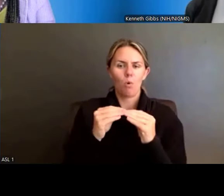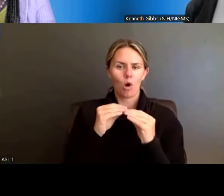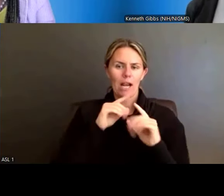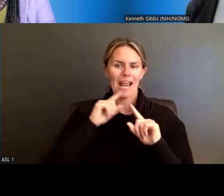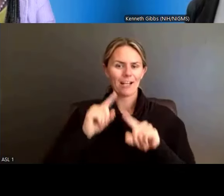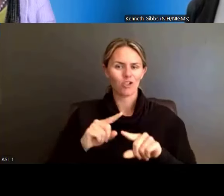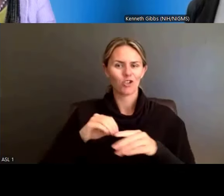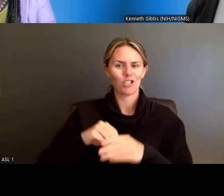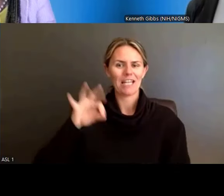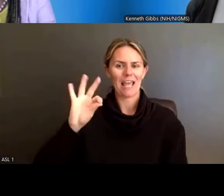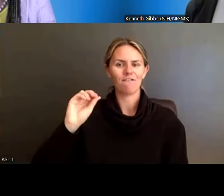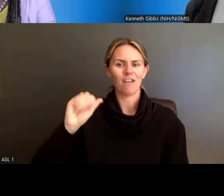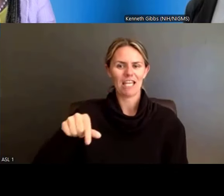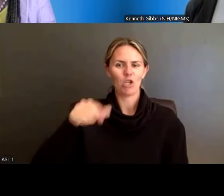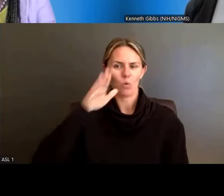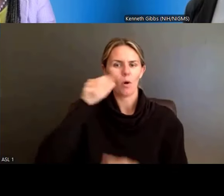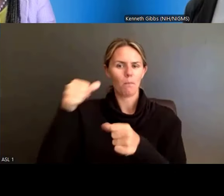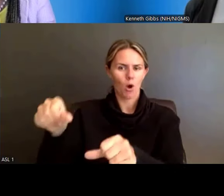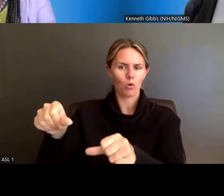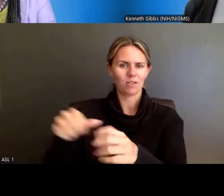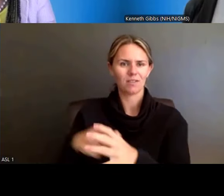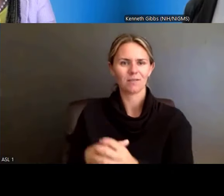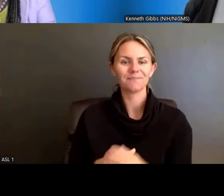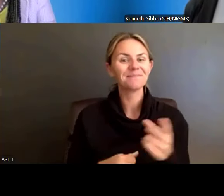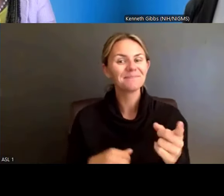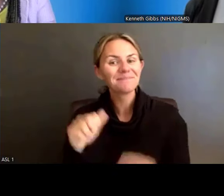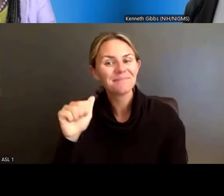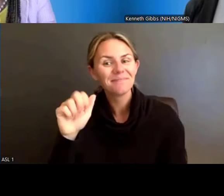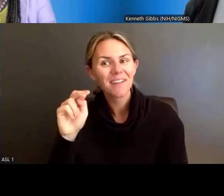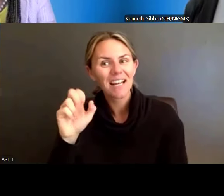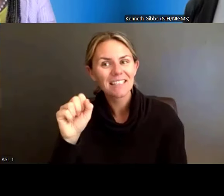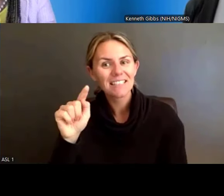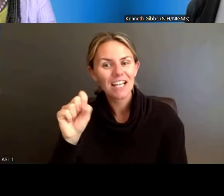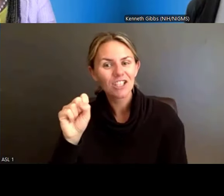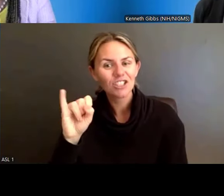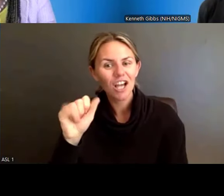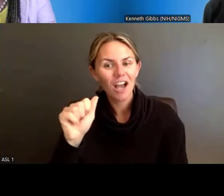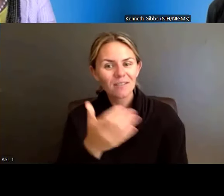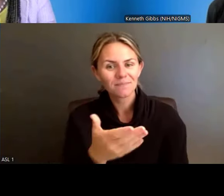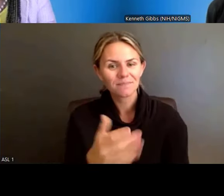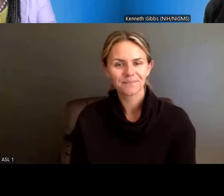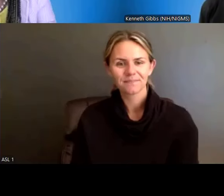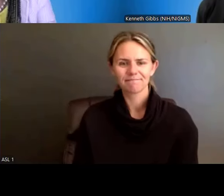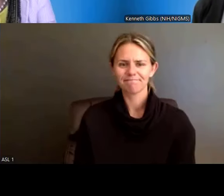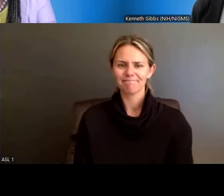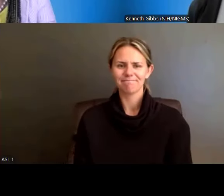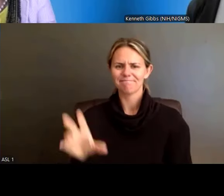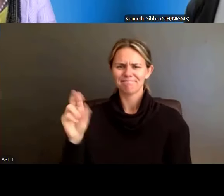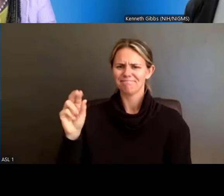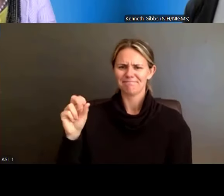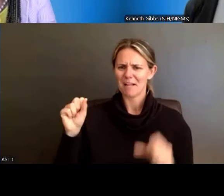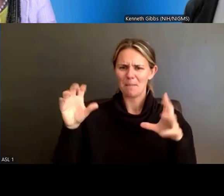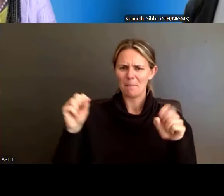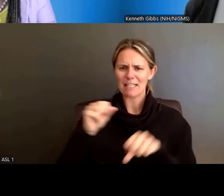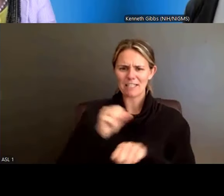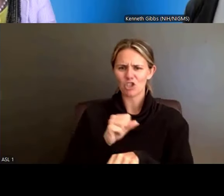that we're going to be providing. Anastasiya, I'm so sorry. Dr. Anastasiya Hardison: Oh no, you're fine. I think you guys did an amazing job covering everything,